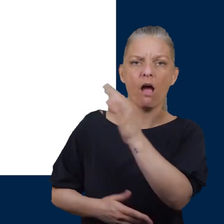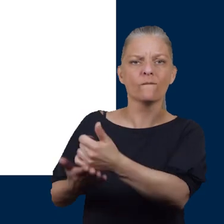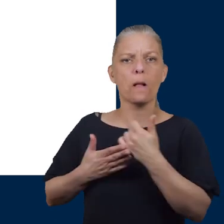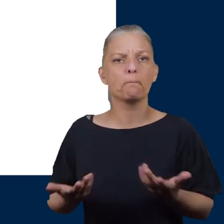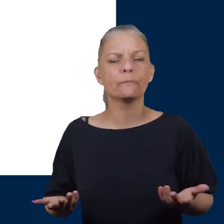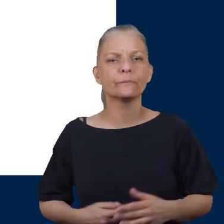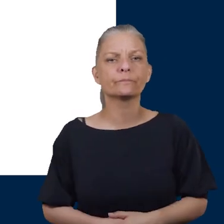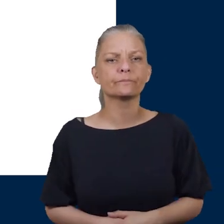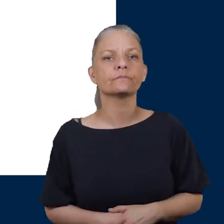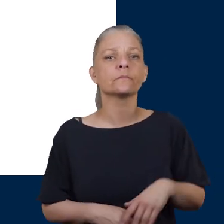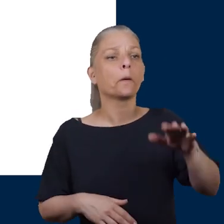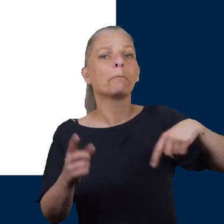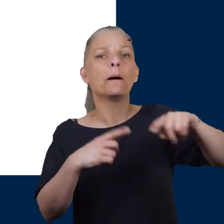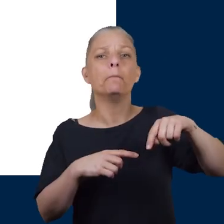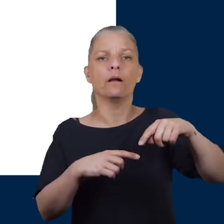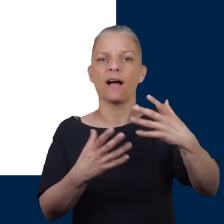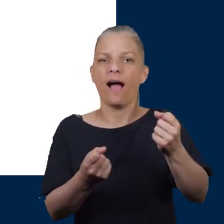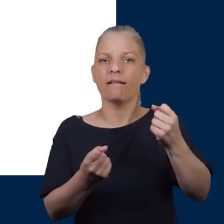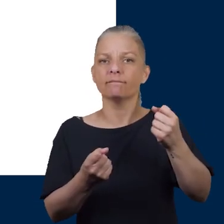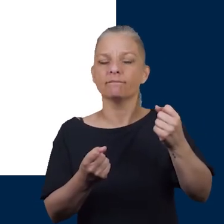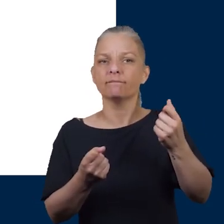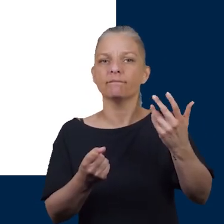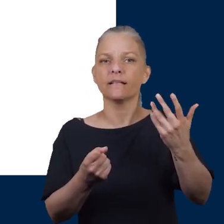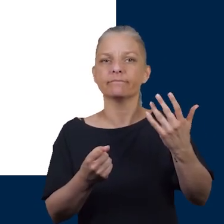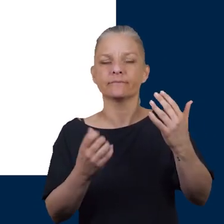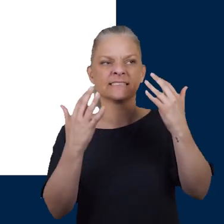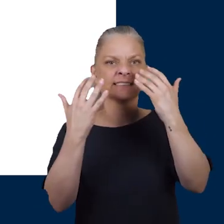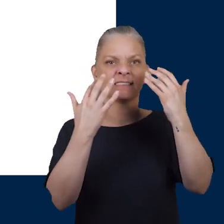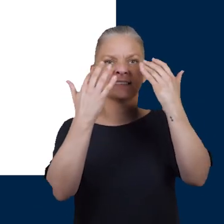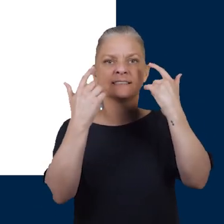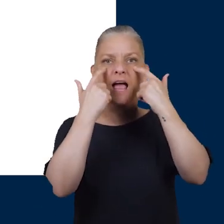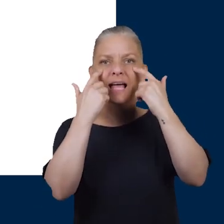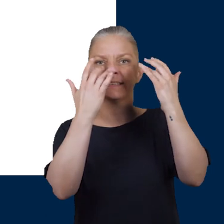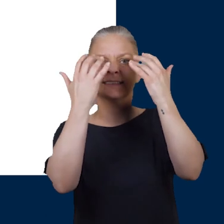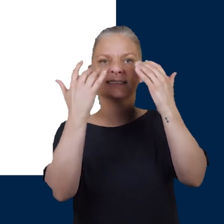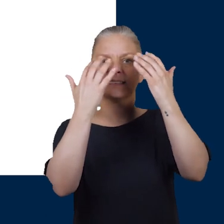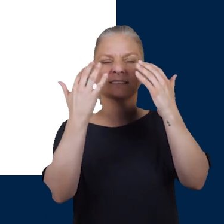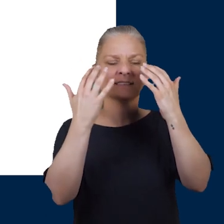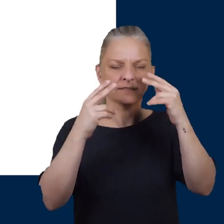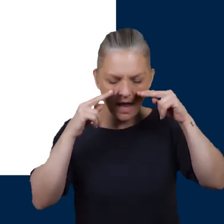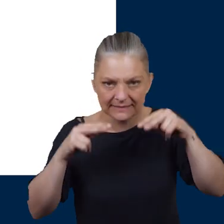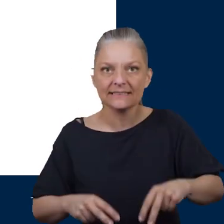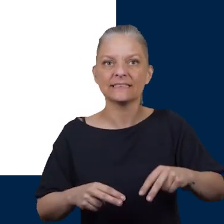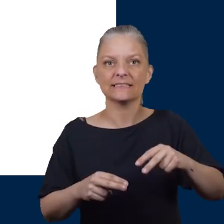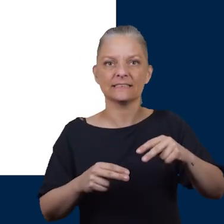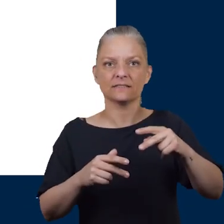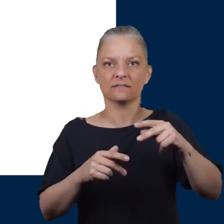People who have impaired sensation or poor eyesight should not cut their own toenails but filing gently should keep the nail short.